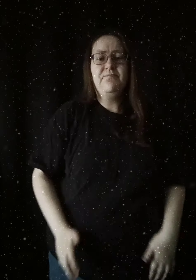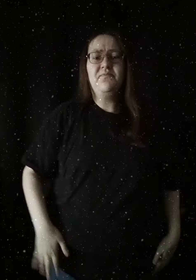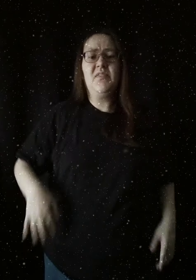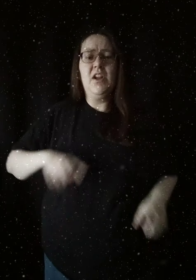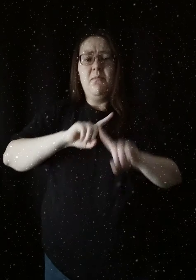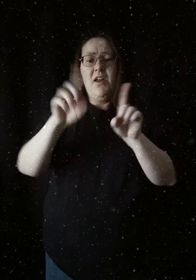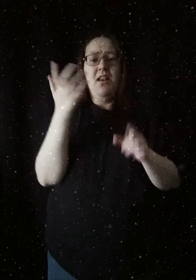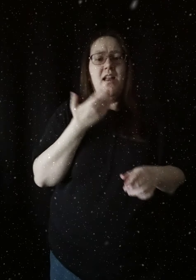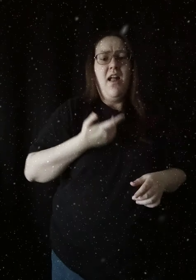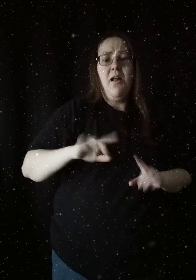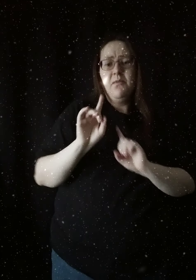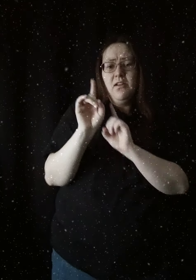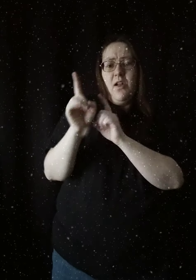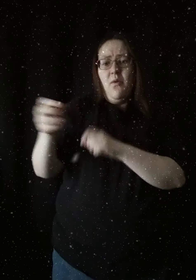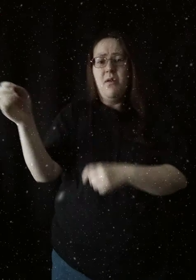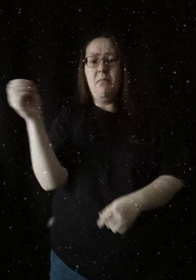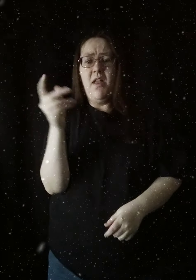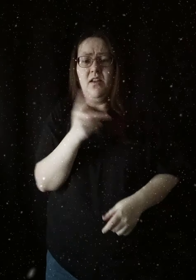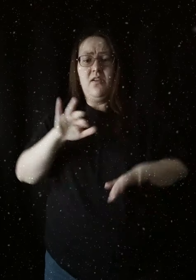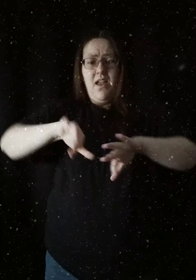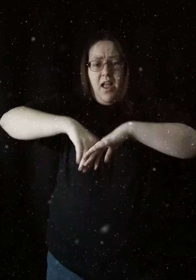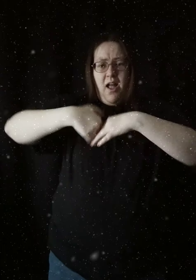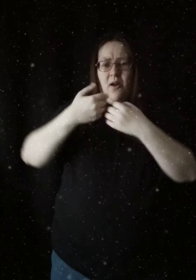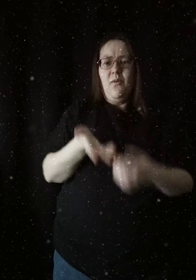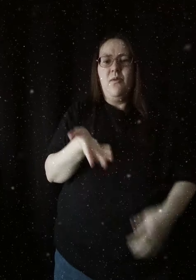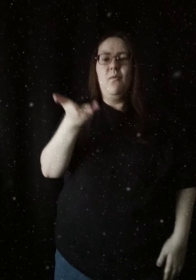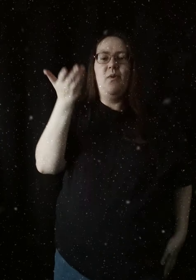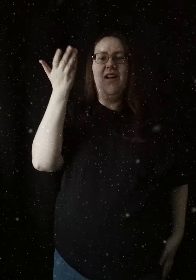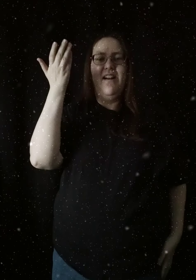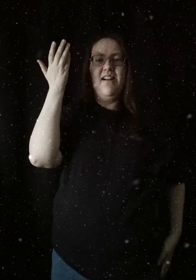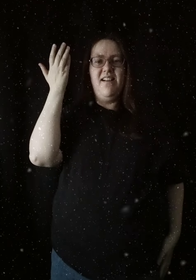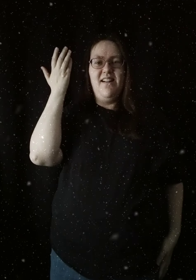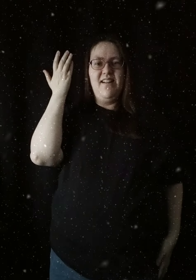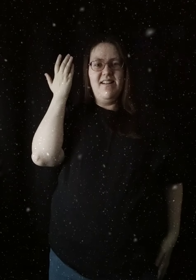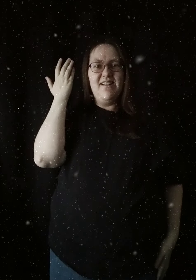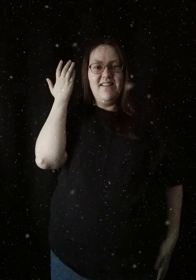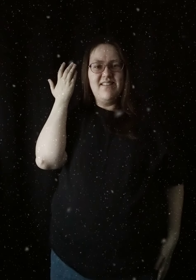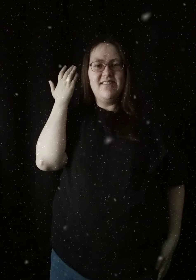But I'm going back to how it was